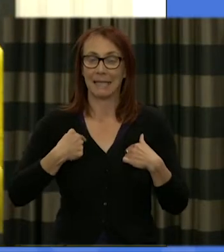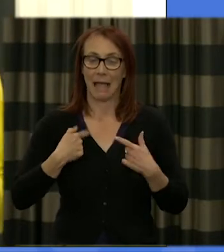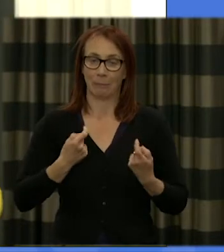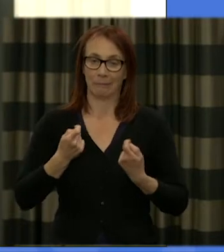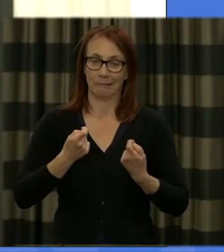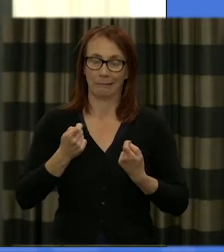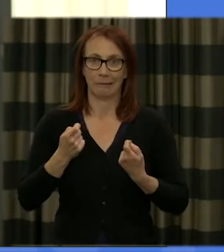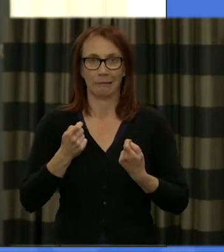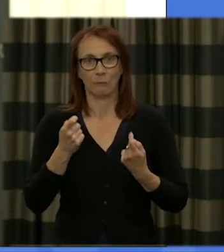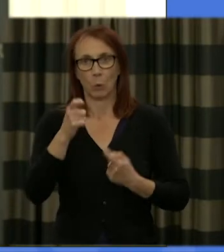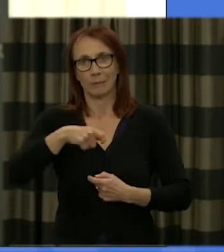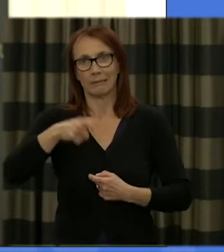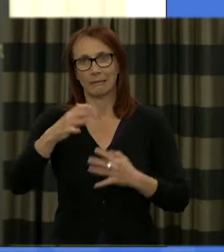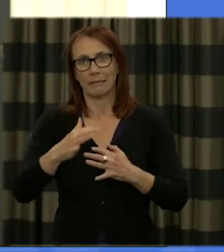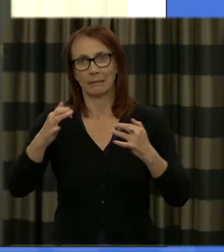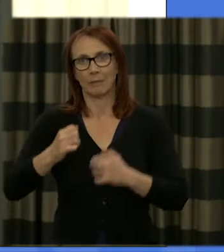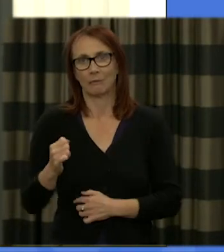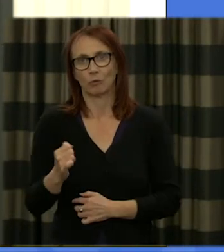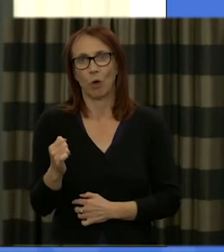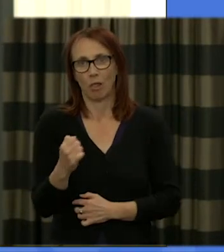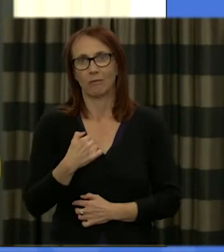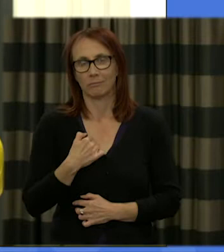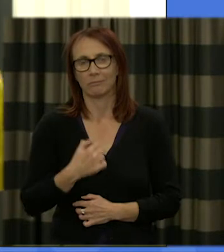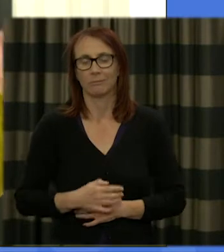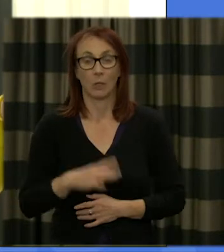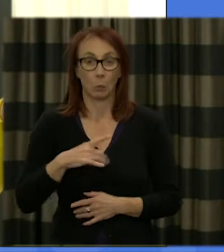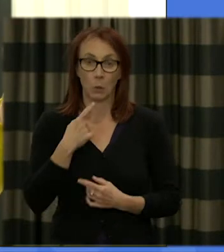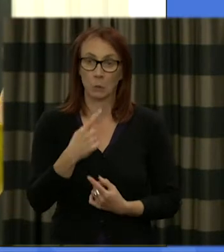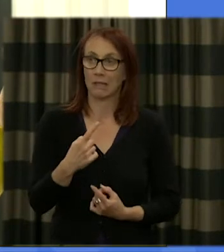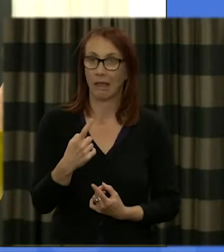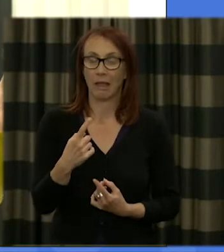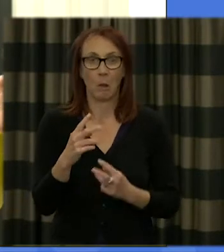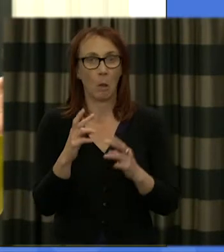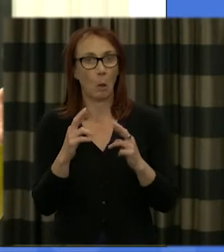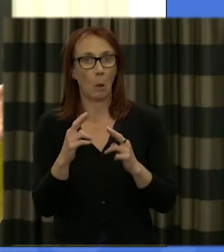assembly of Scotland and I just wanted to say I hope you enjoyed your starter